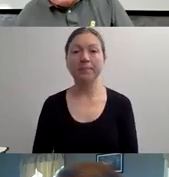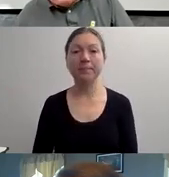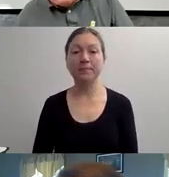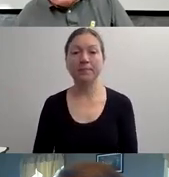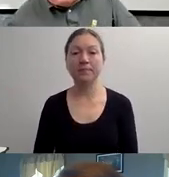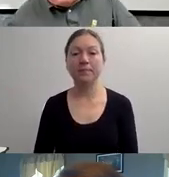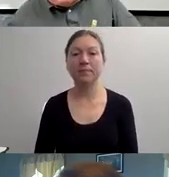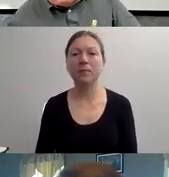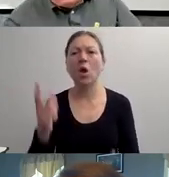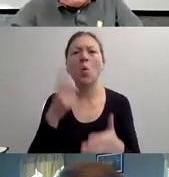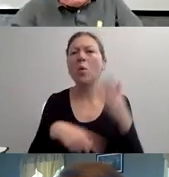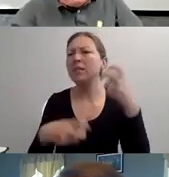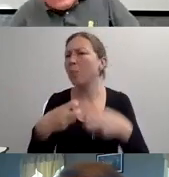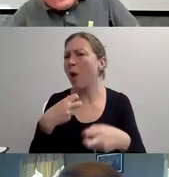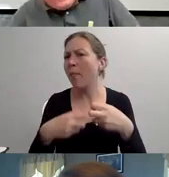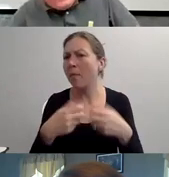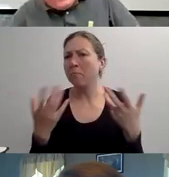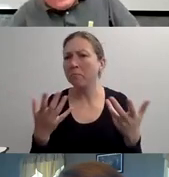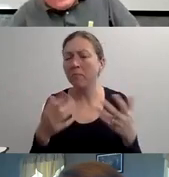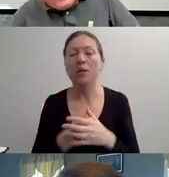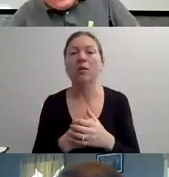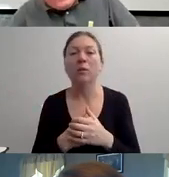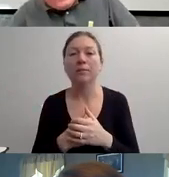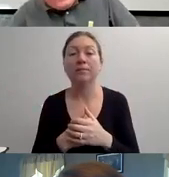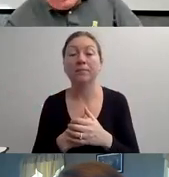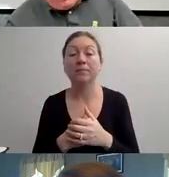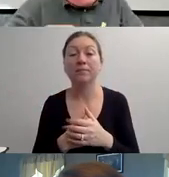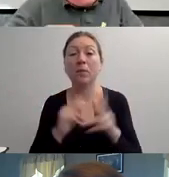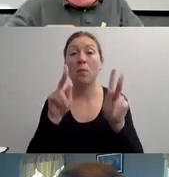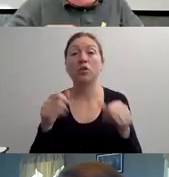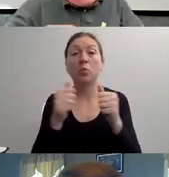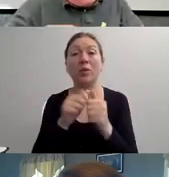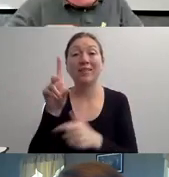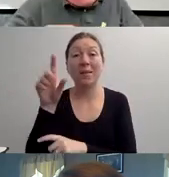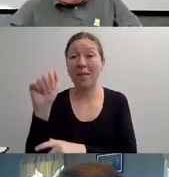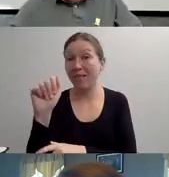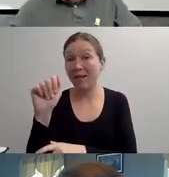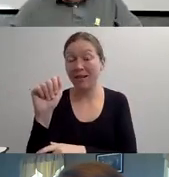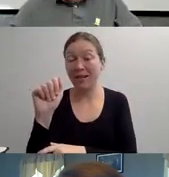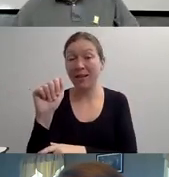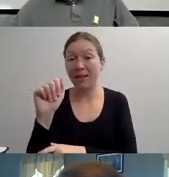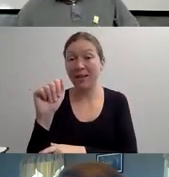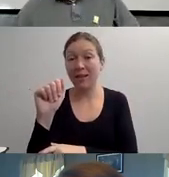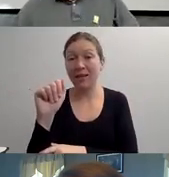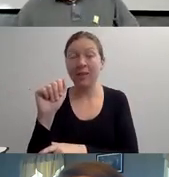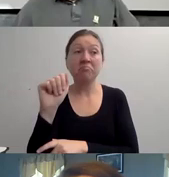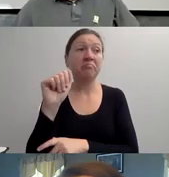AND LIMITING THEMSELVES, I ALWAYS HAVE A PICTURE OF AN ELEPHANT TIED TO A STAKE WITH A STRING."